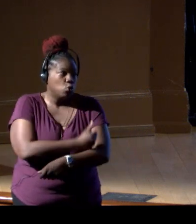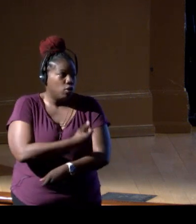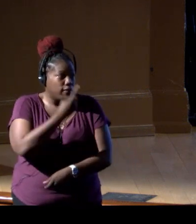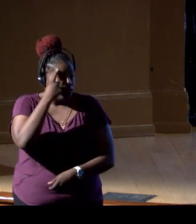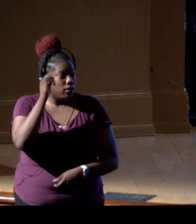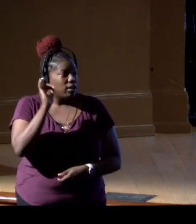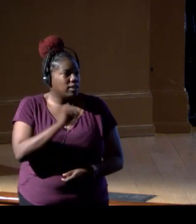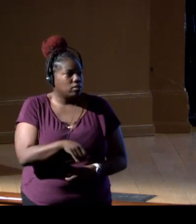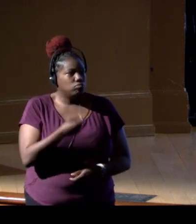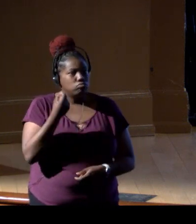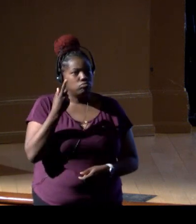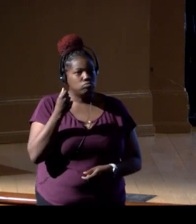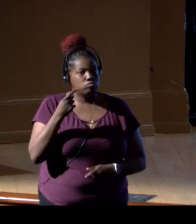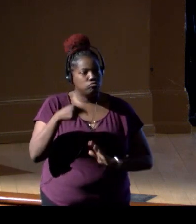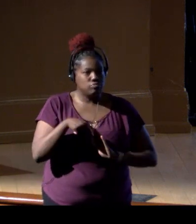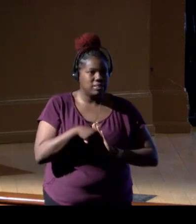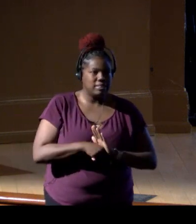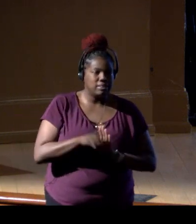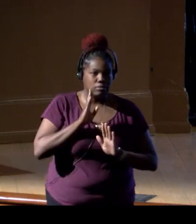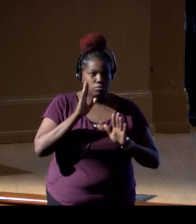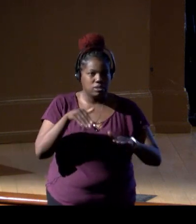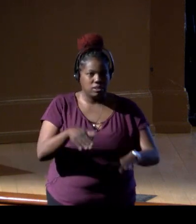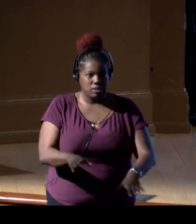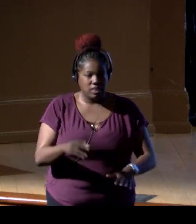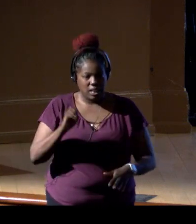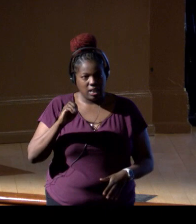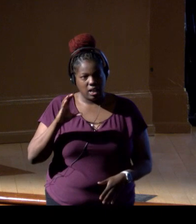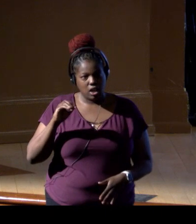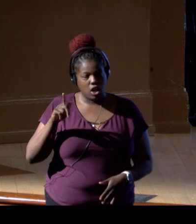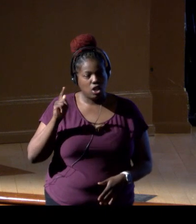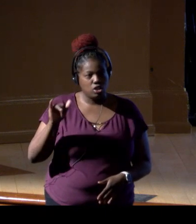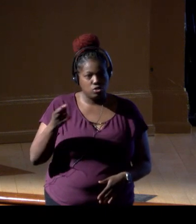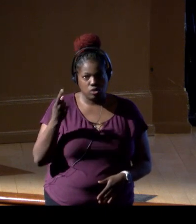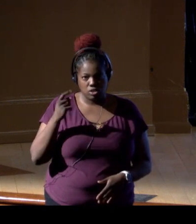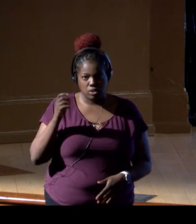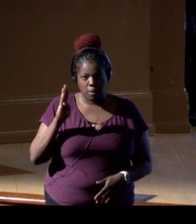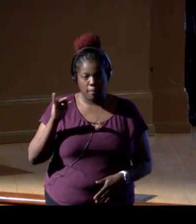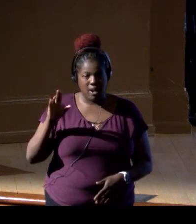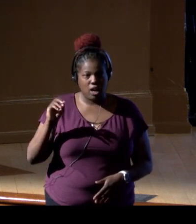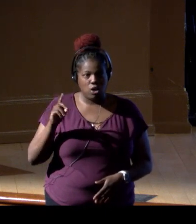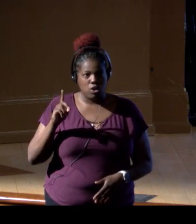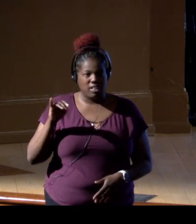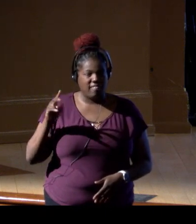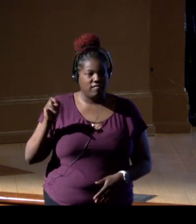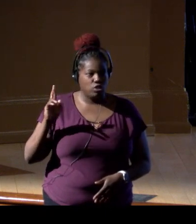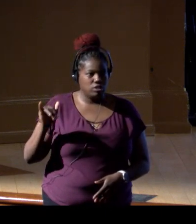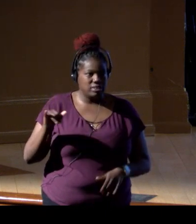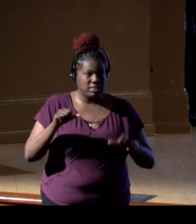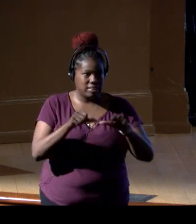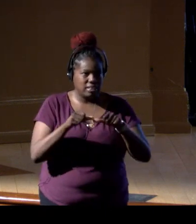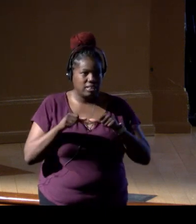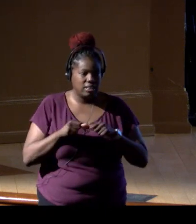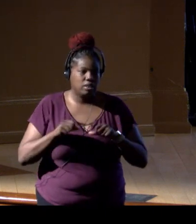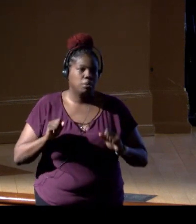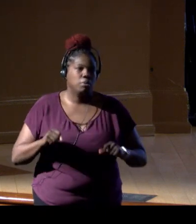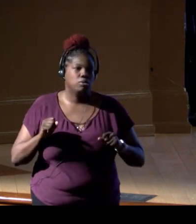So understanding the deep sea benthic ecology to understand biodiversity of the area and potential effects of mining,